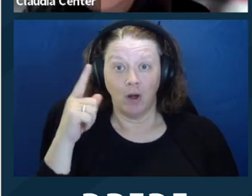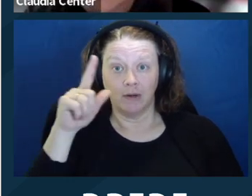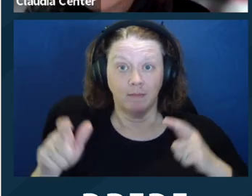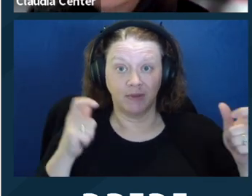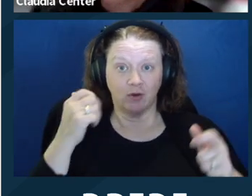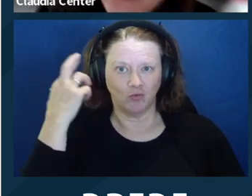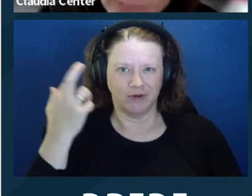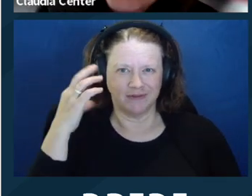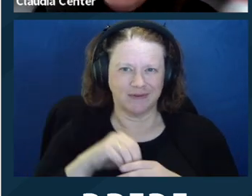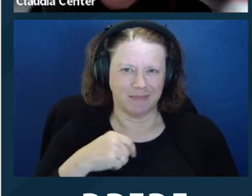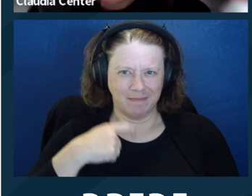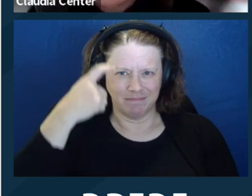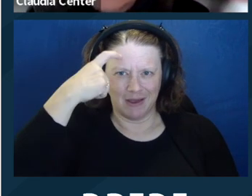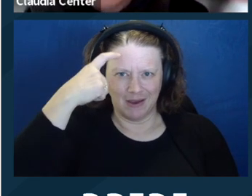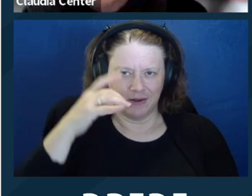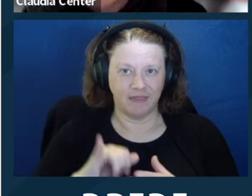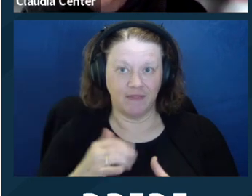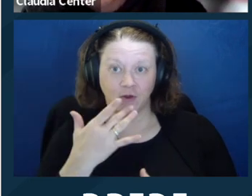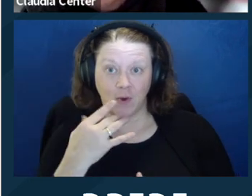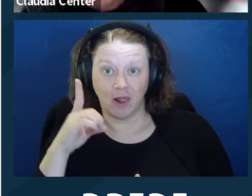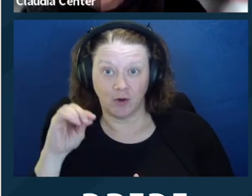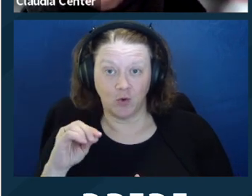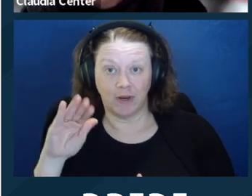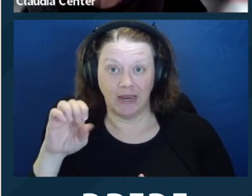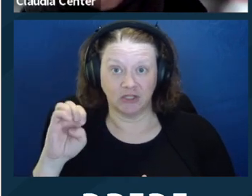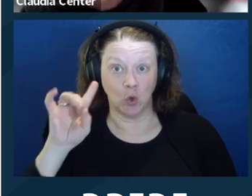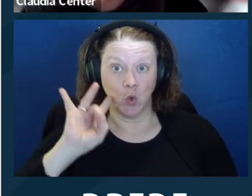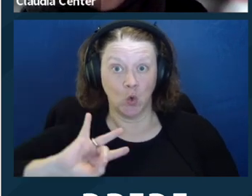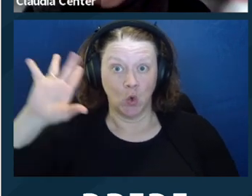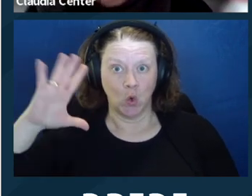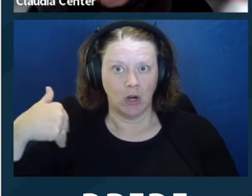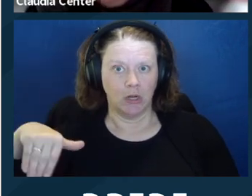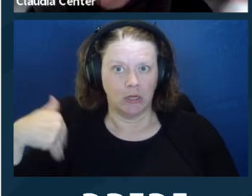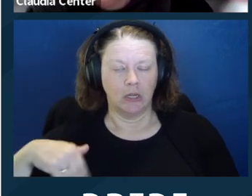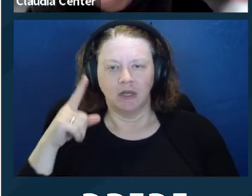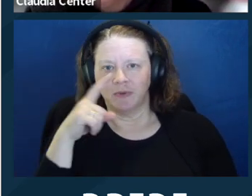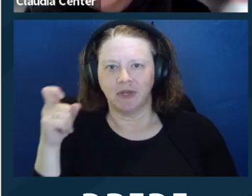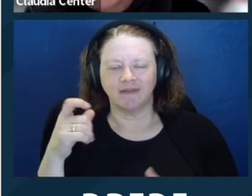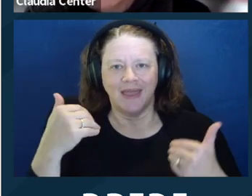that there was a tape recording of the meeting that ended up being produced to the other